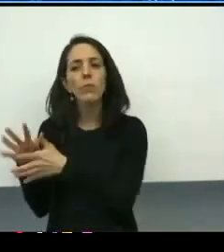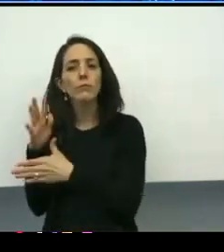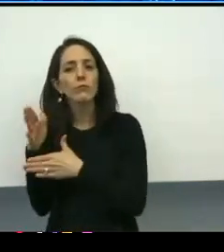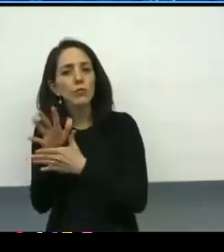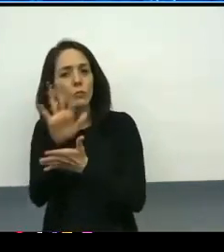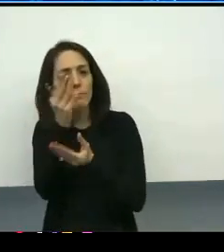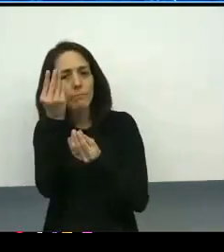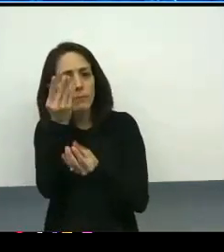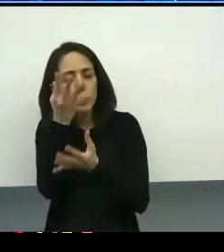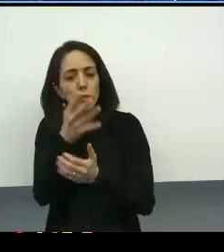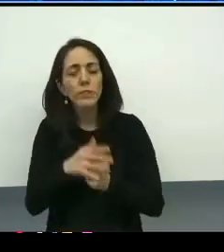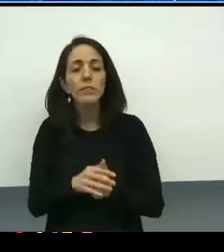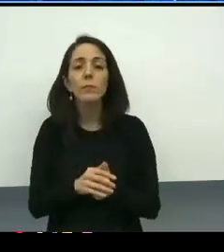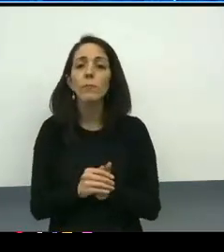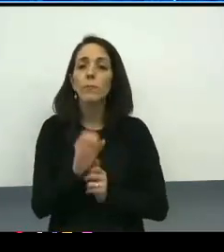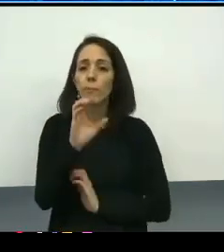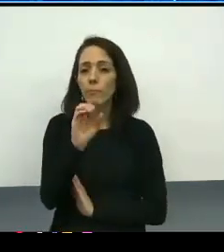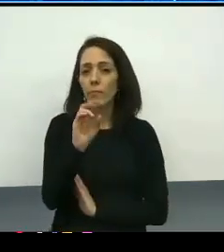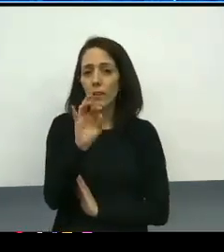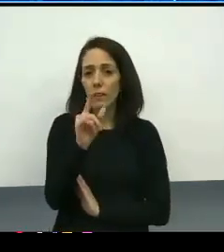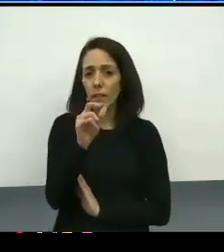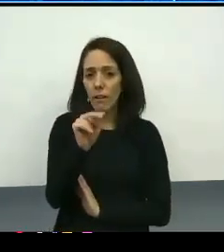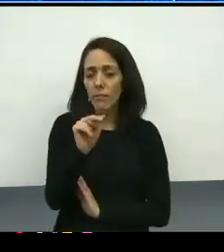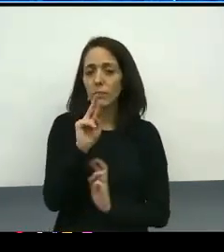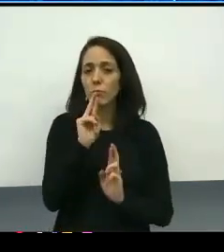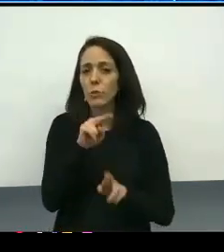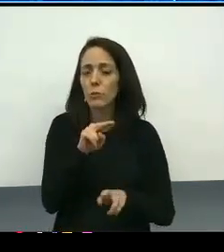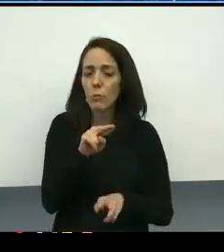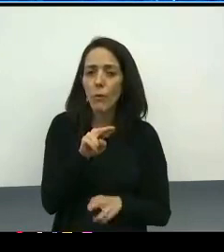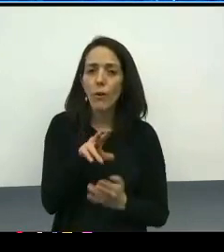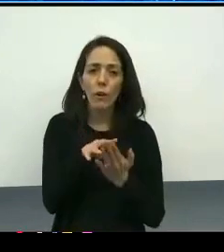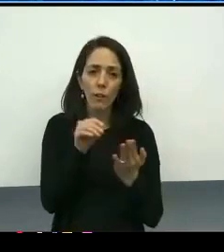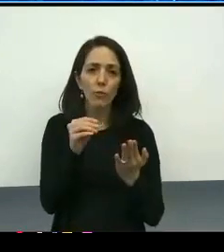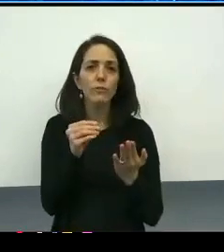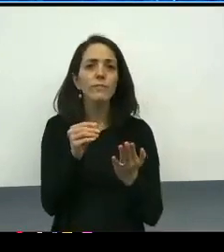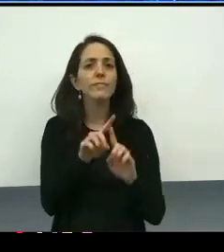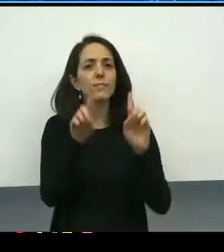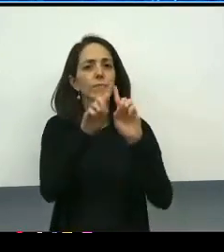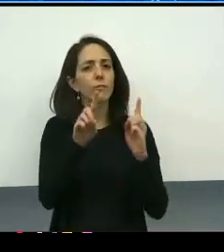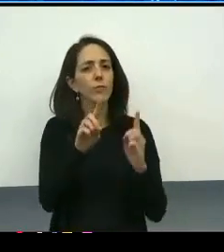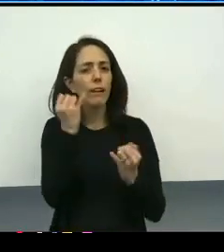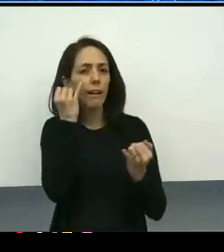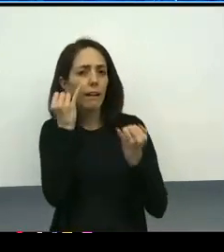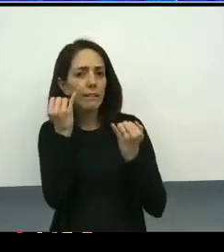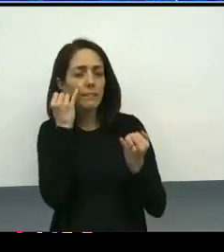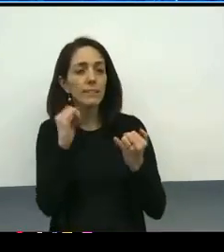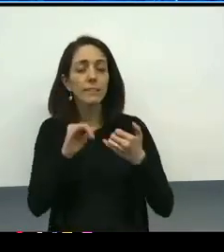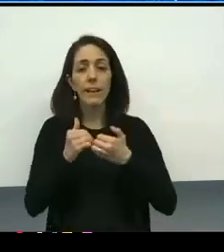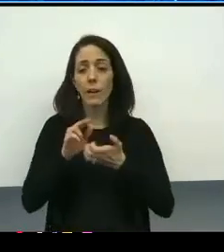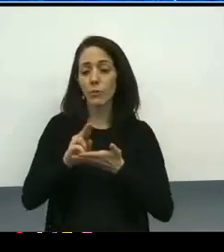there were unique ways in which the environment at the university impacted on their lives daily.